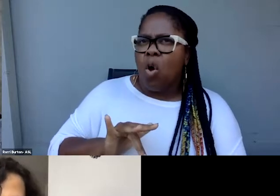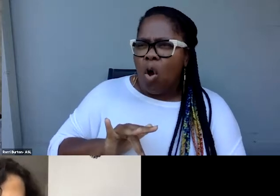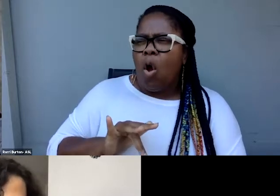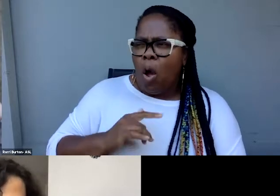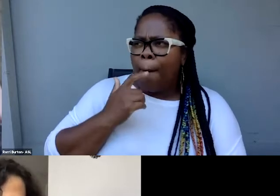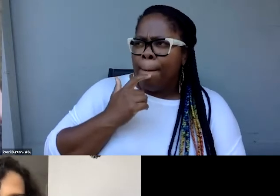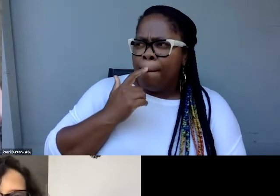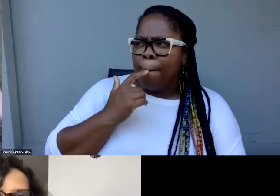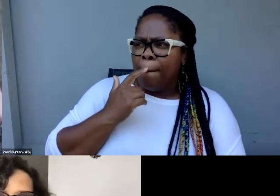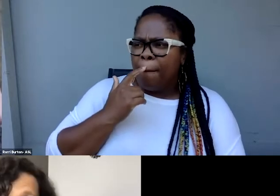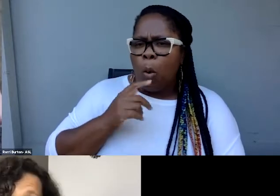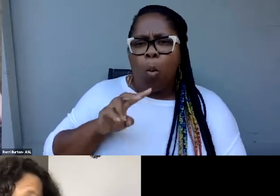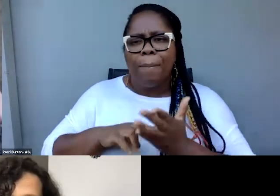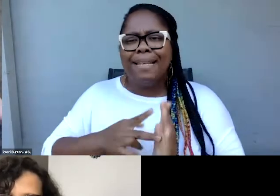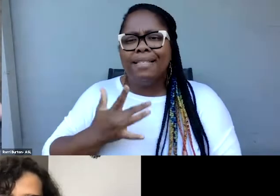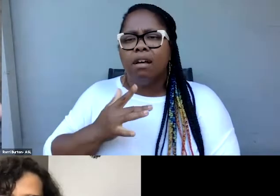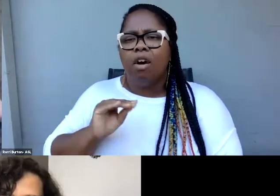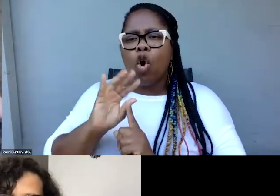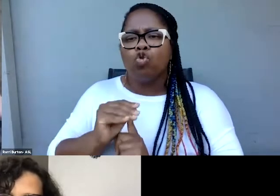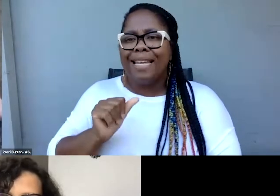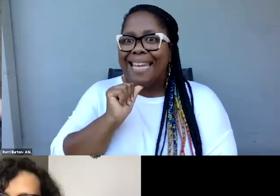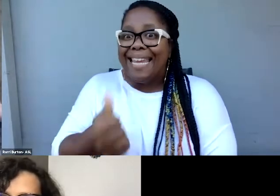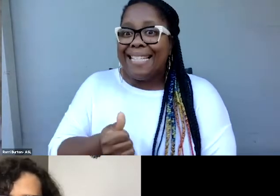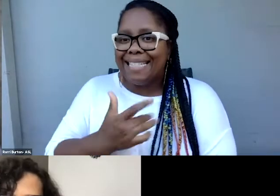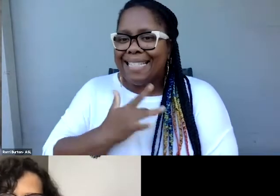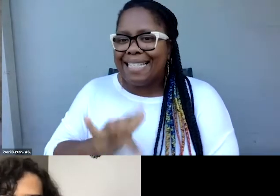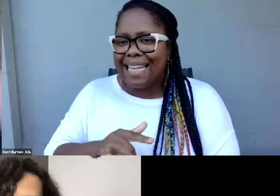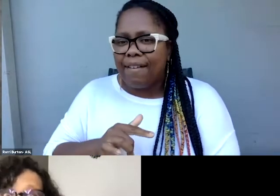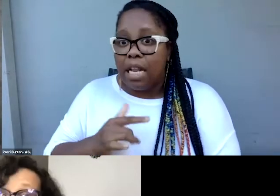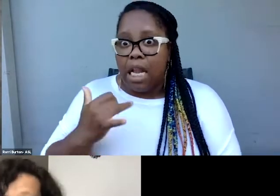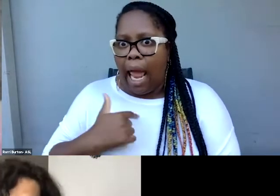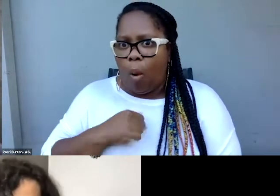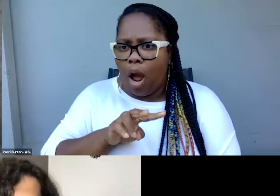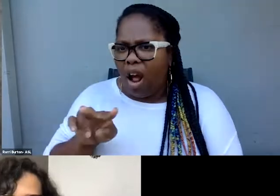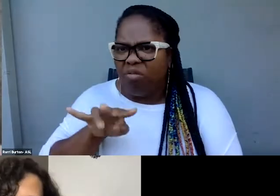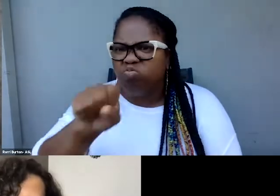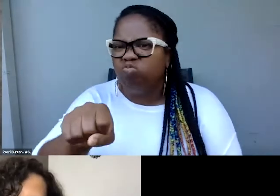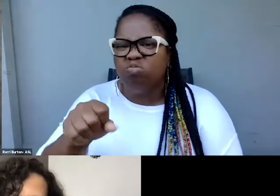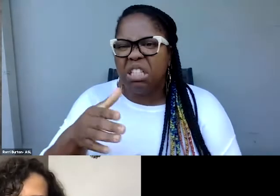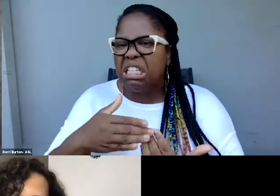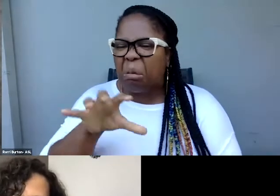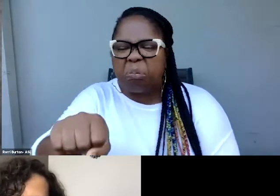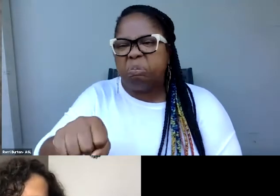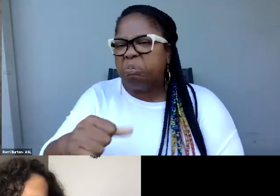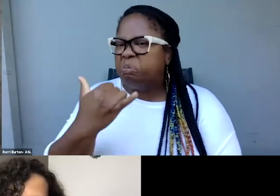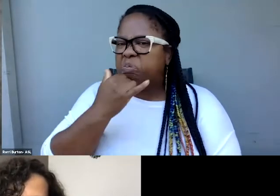culturally insensitive moments that I'm like, now I'm primed to see that. So talk to us a little bit about that.